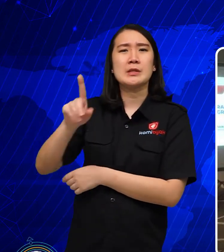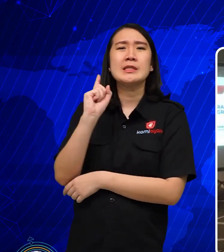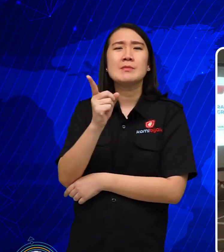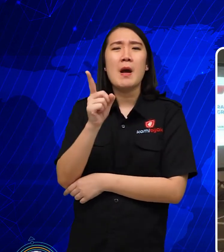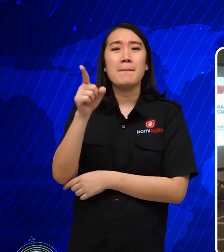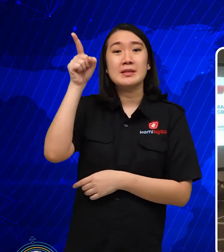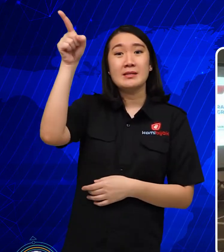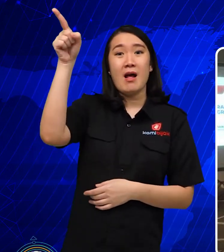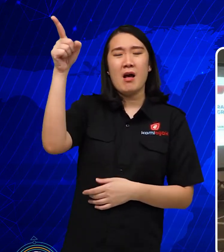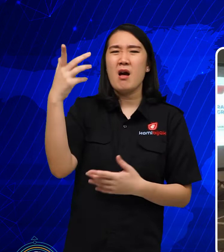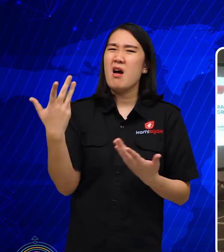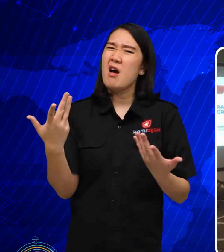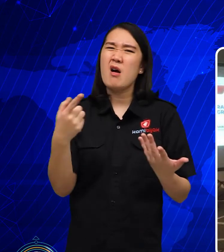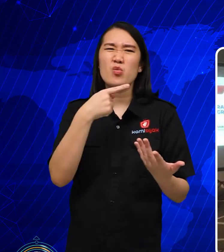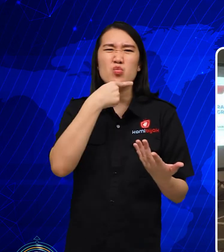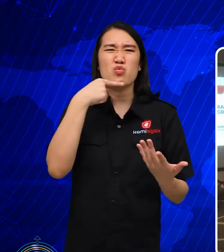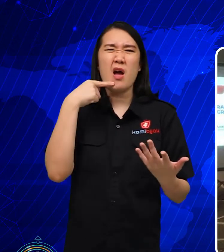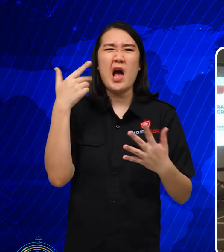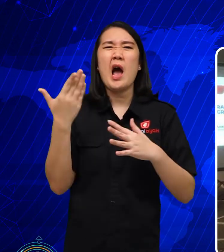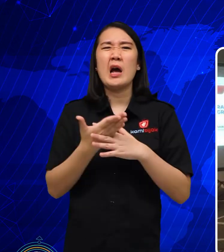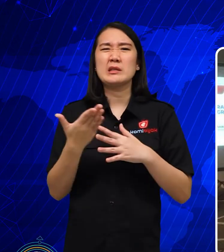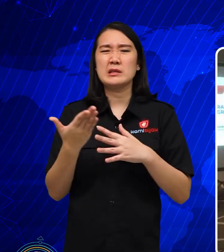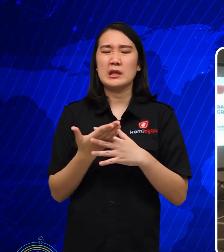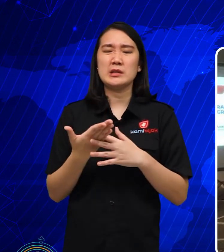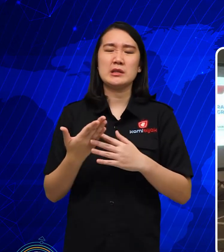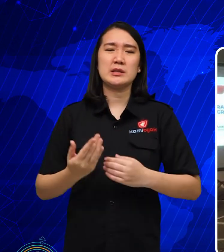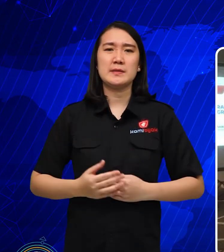because there is less access there.